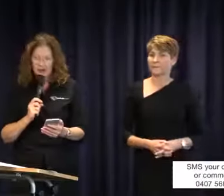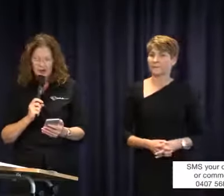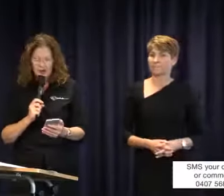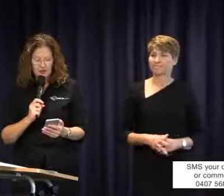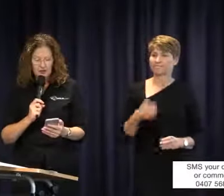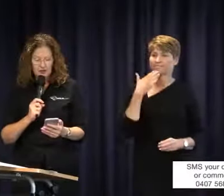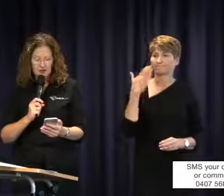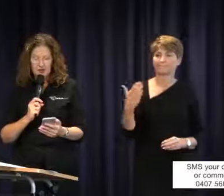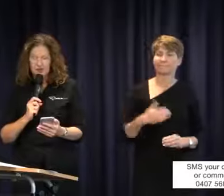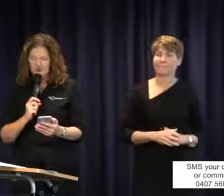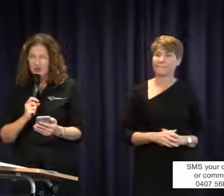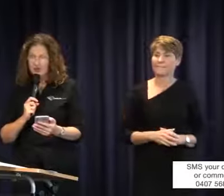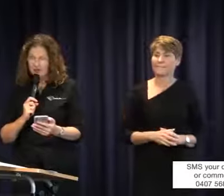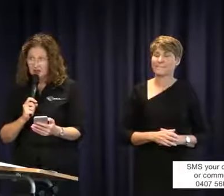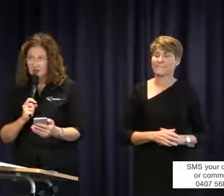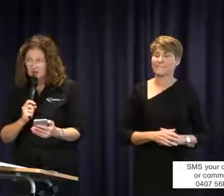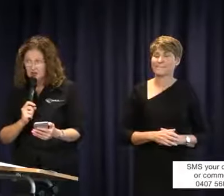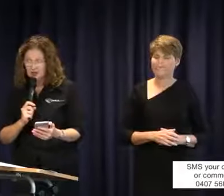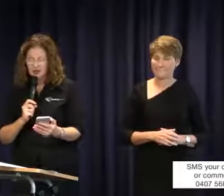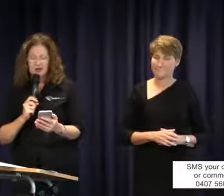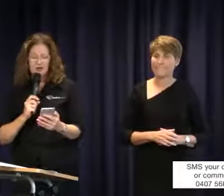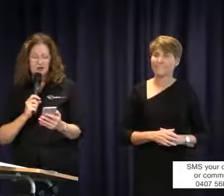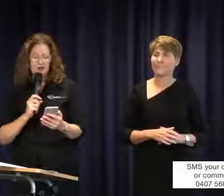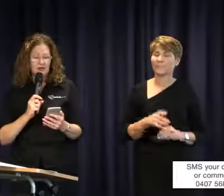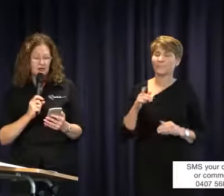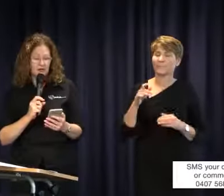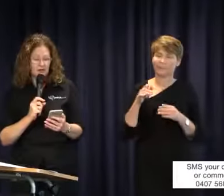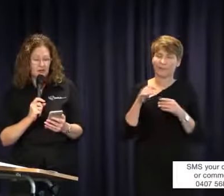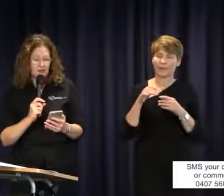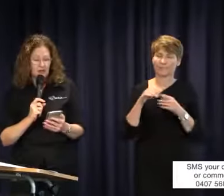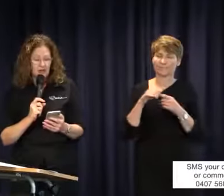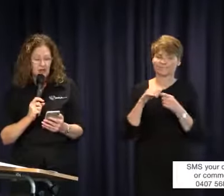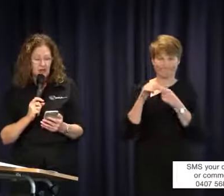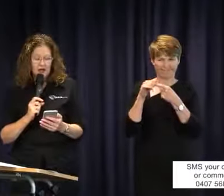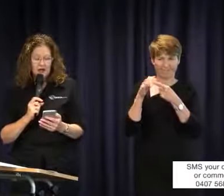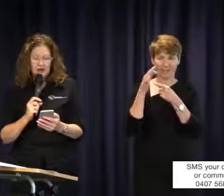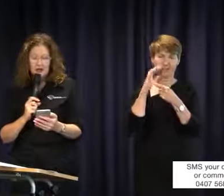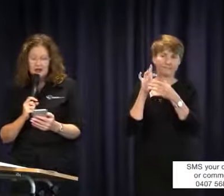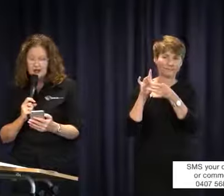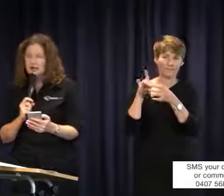Thank you, Kim. Just in relation to your point, another SMS has come in saying we can easily